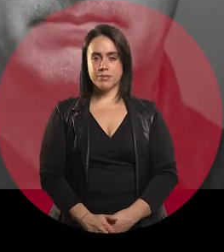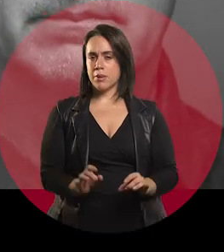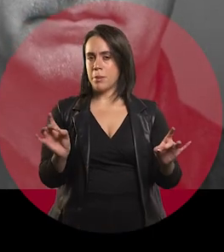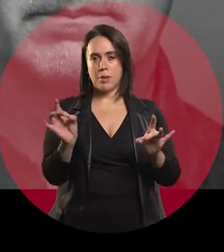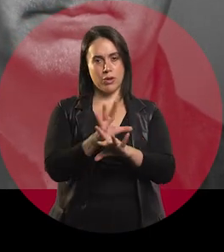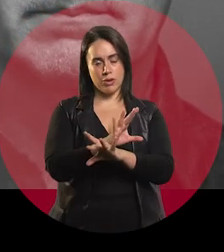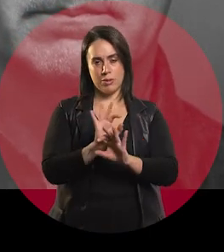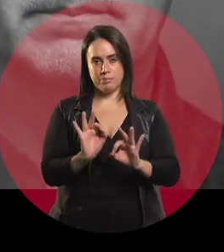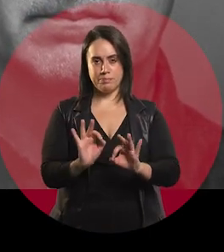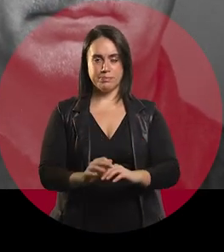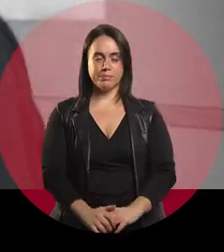For now, we are ready.